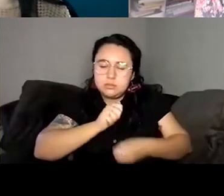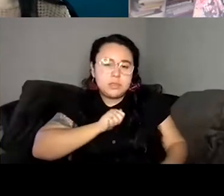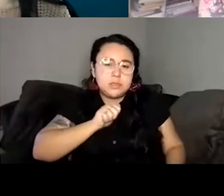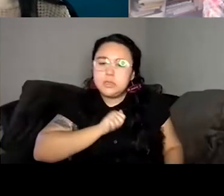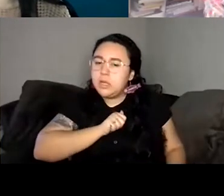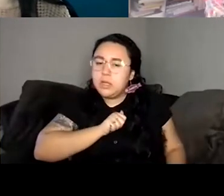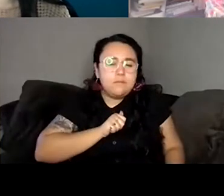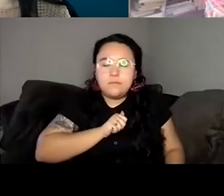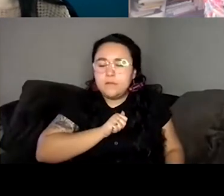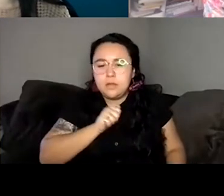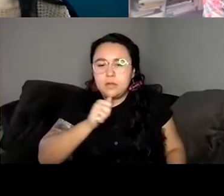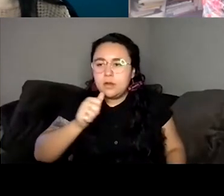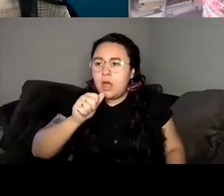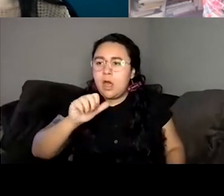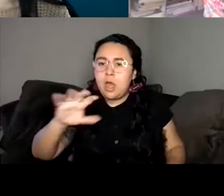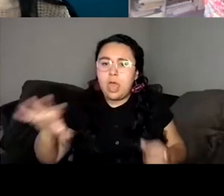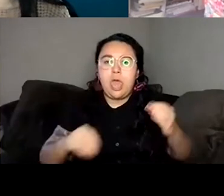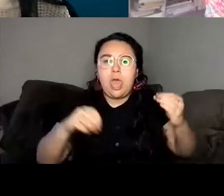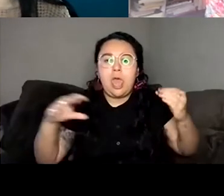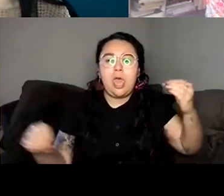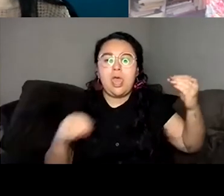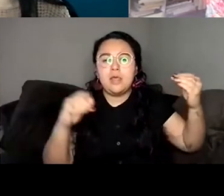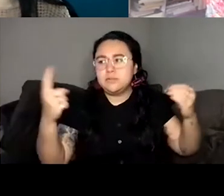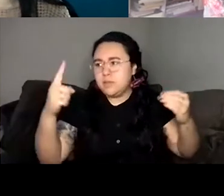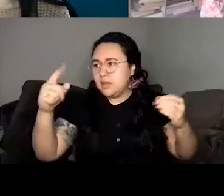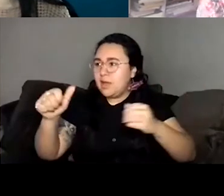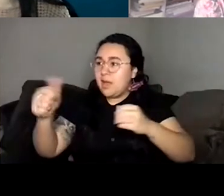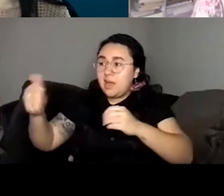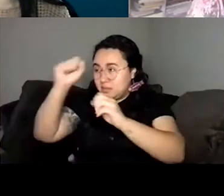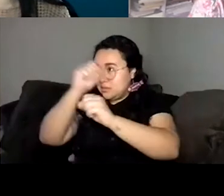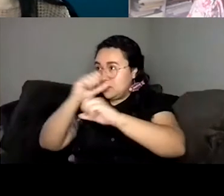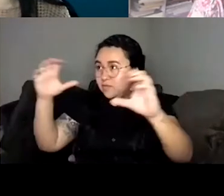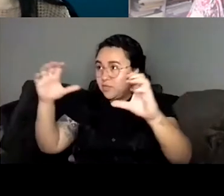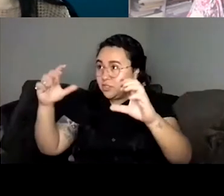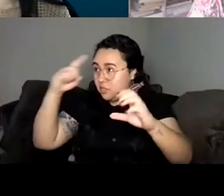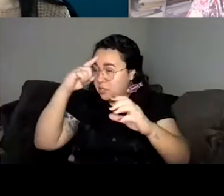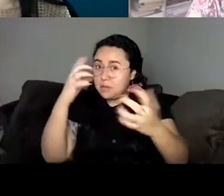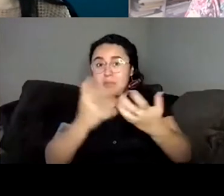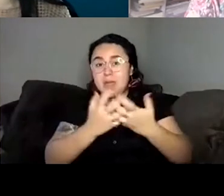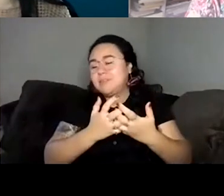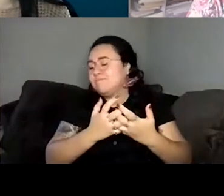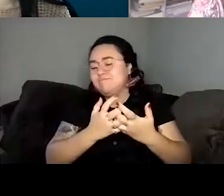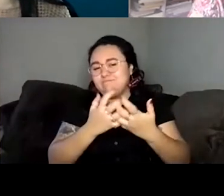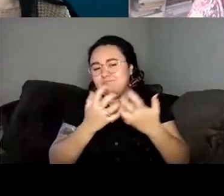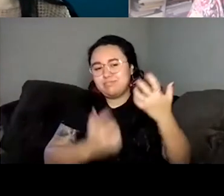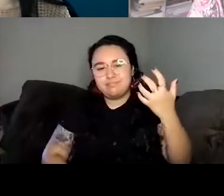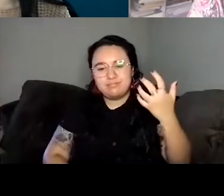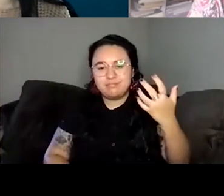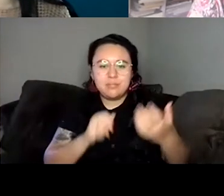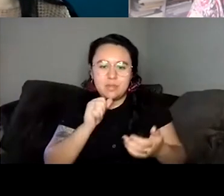and that someone else's vision wouldn't feel right in the book. Um, I think that part of